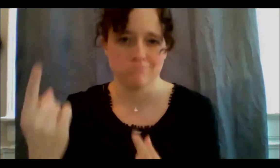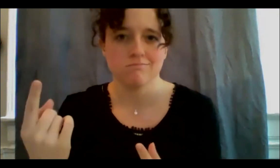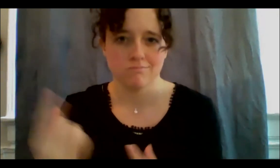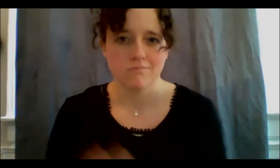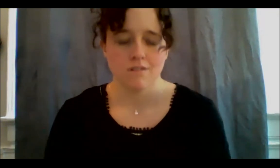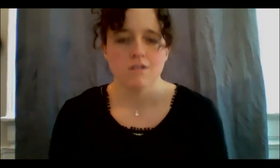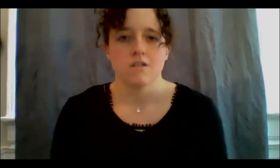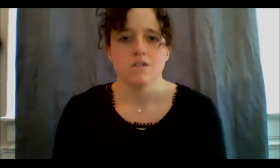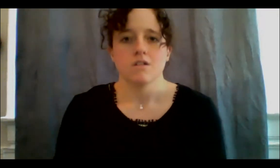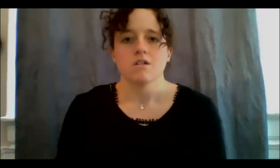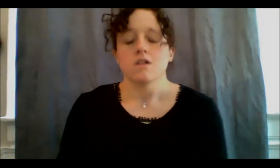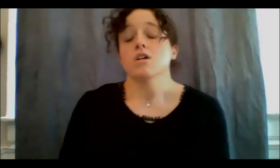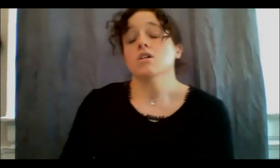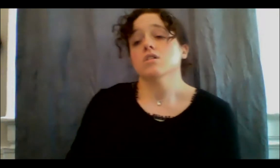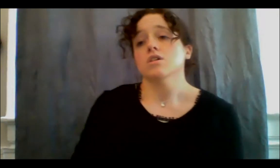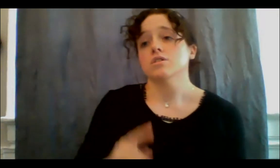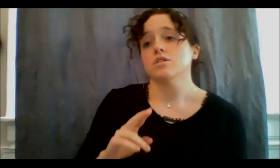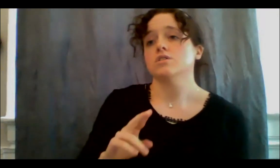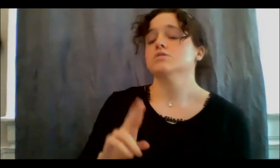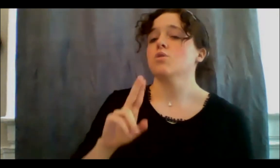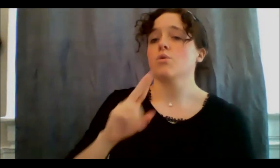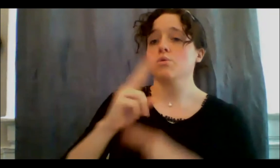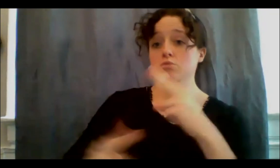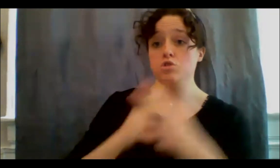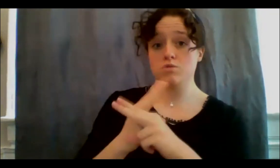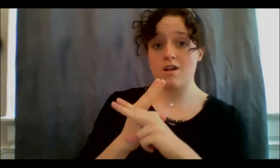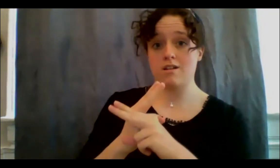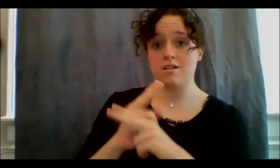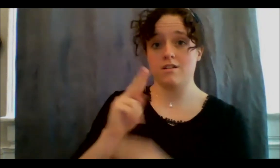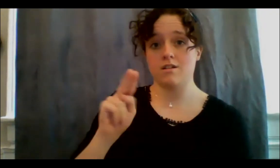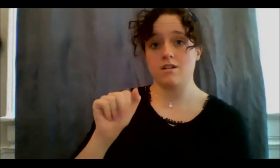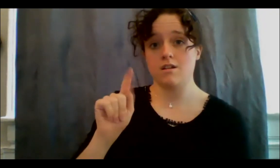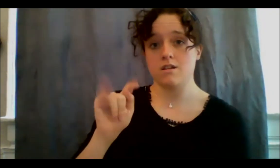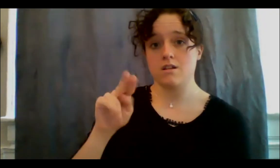by the United Nations to look at what it can do to amend the situation of